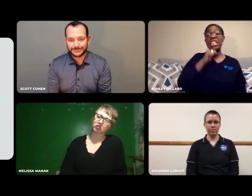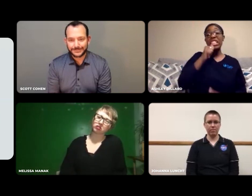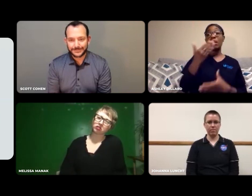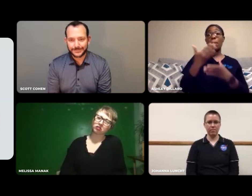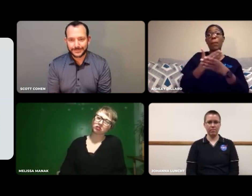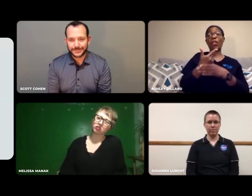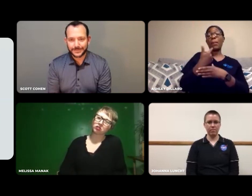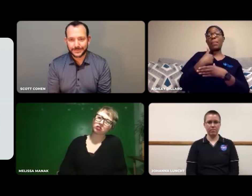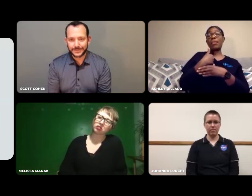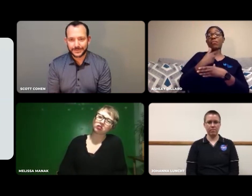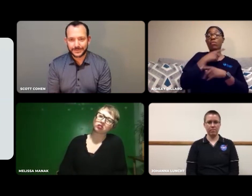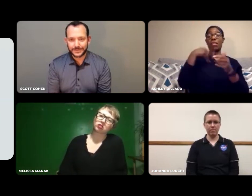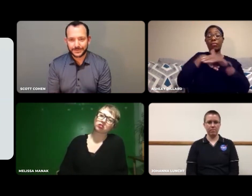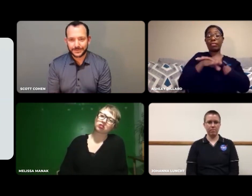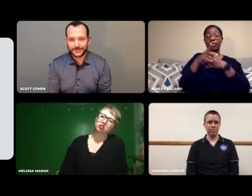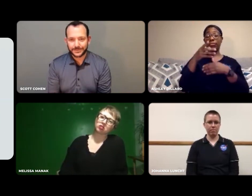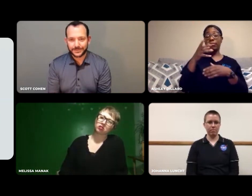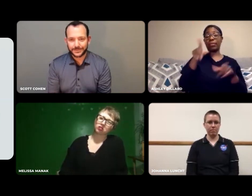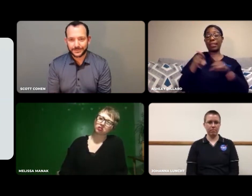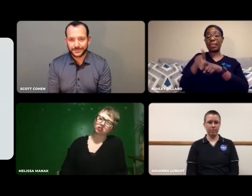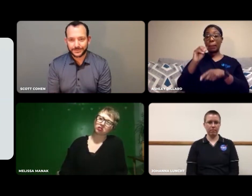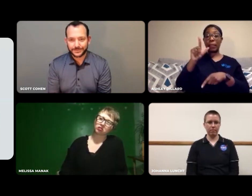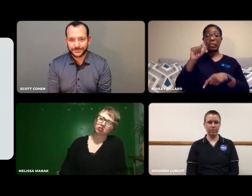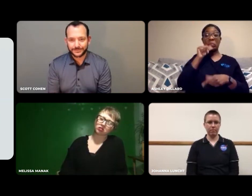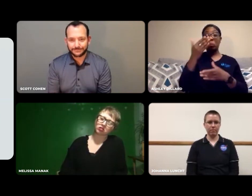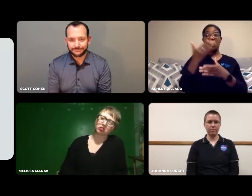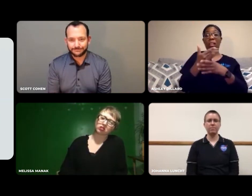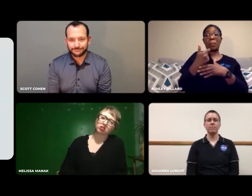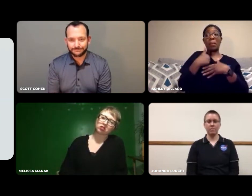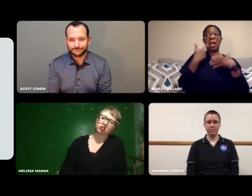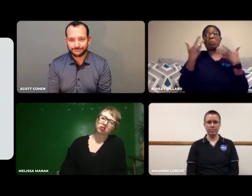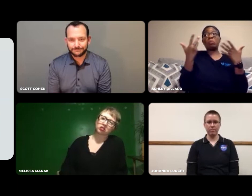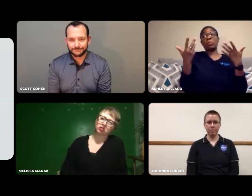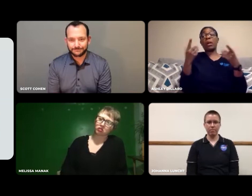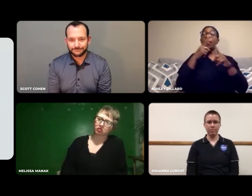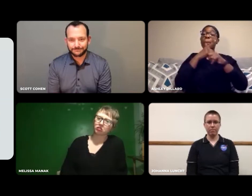Being an MLT, it's never bothered me.